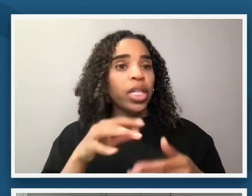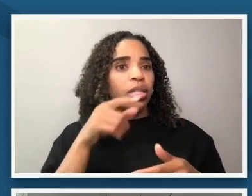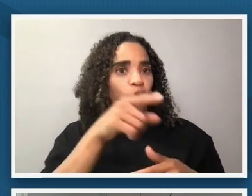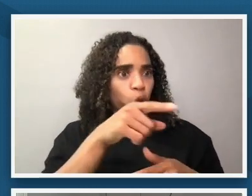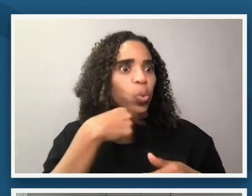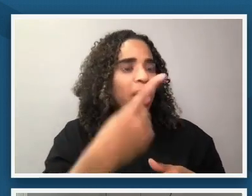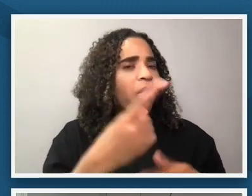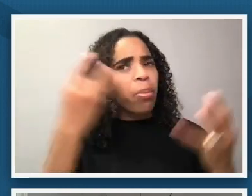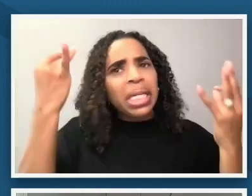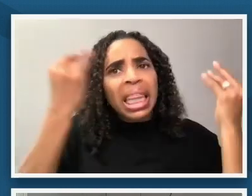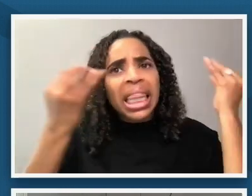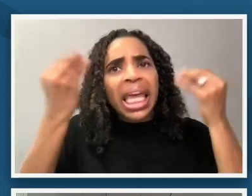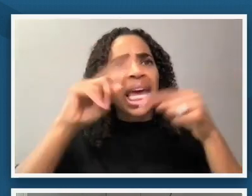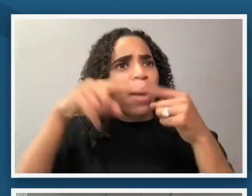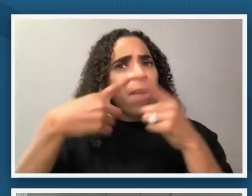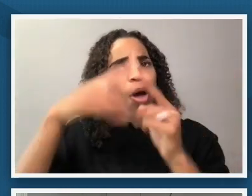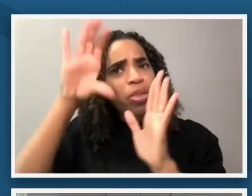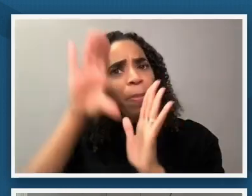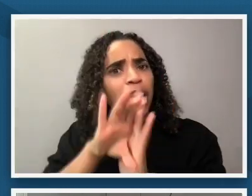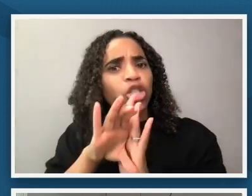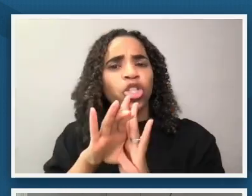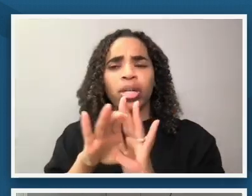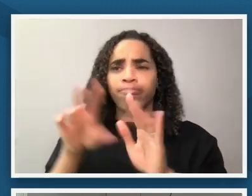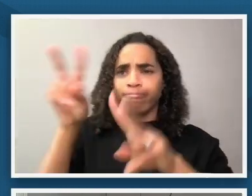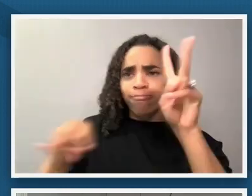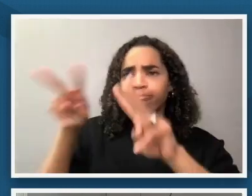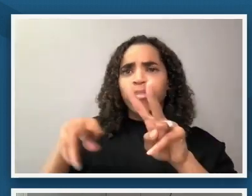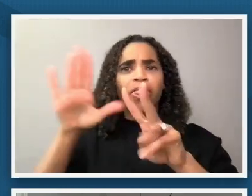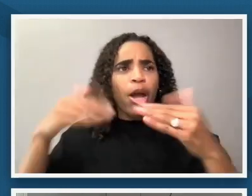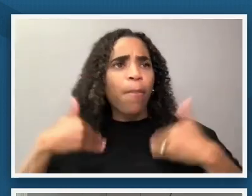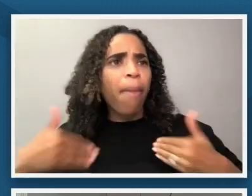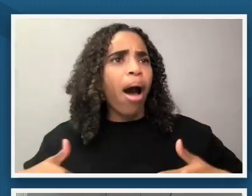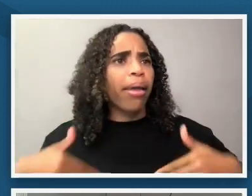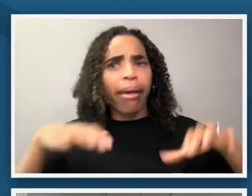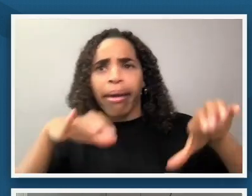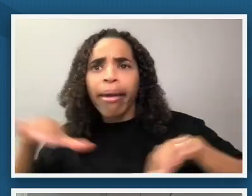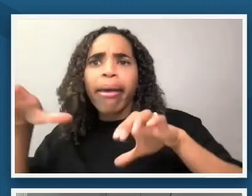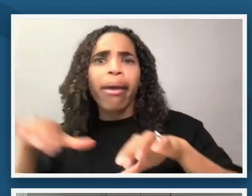we're already starting to read body language and that sort of thing but i